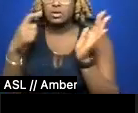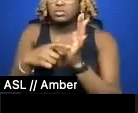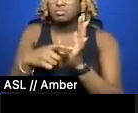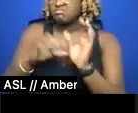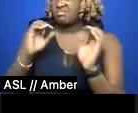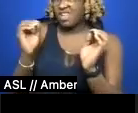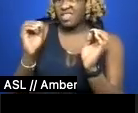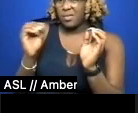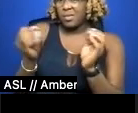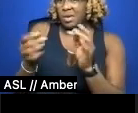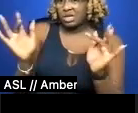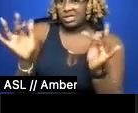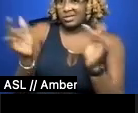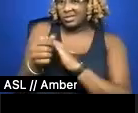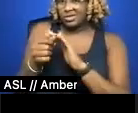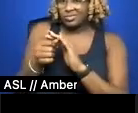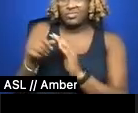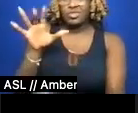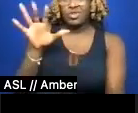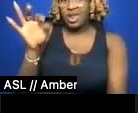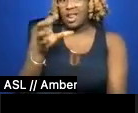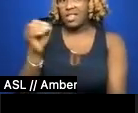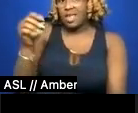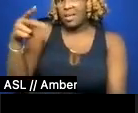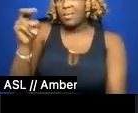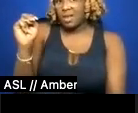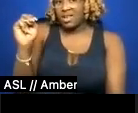39th and Penn was a revolving sleuth of hot rods